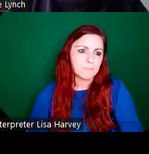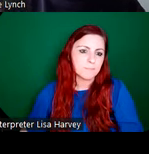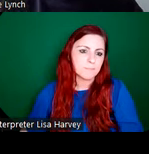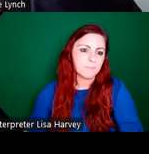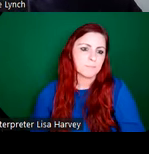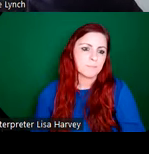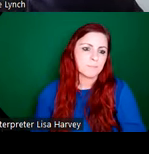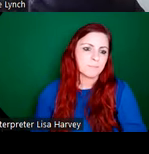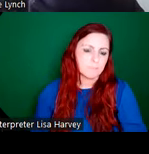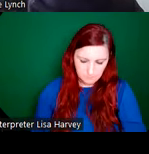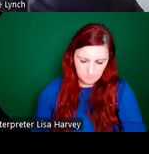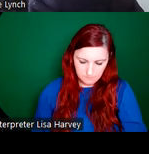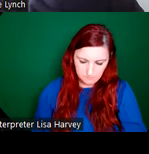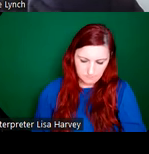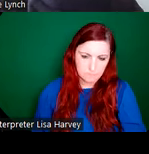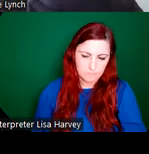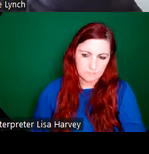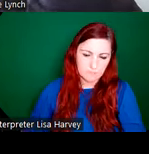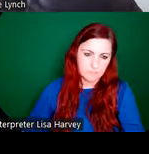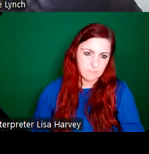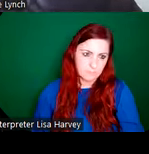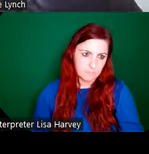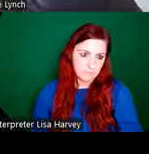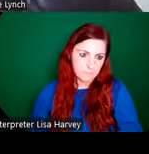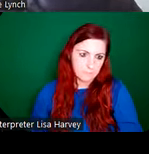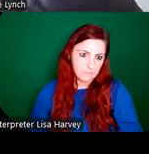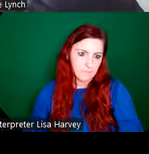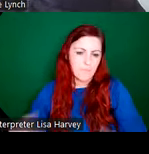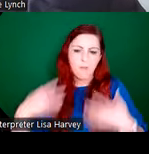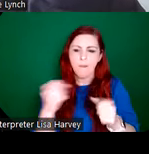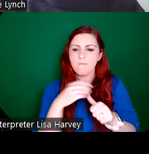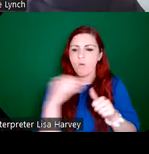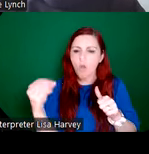And there were other sources of inspiration for An Túr Ghloine, particularly